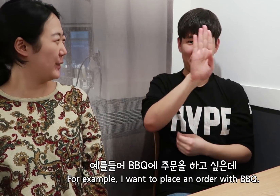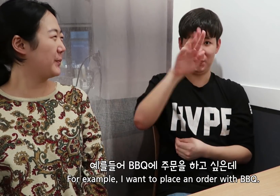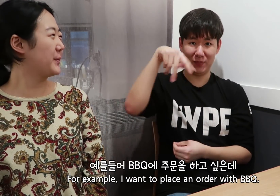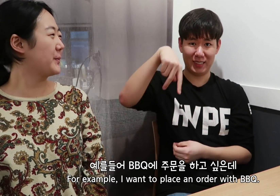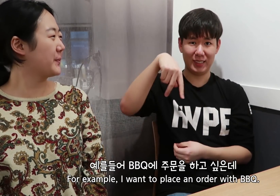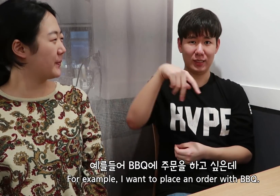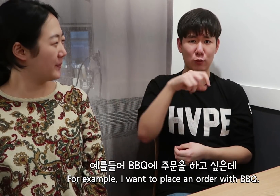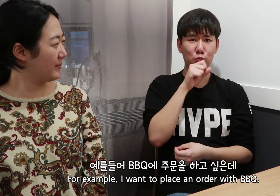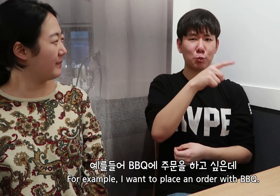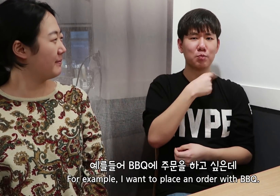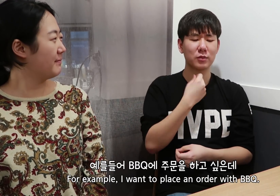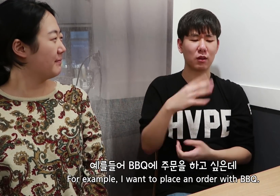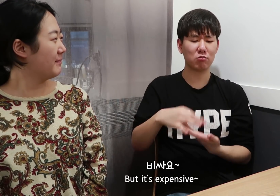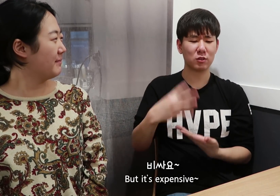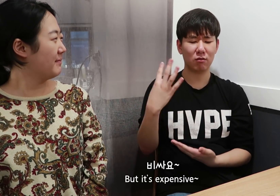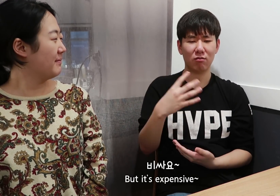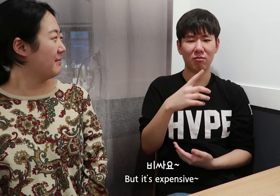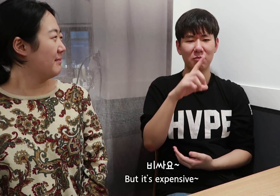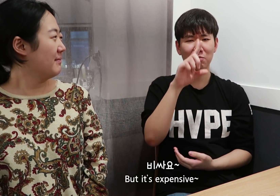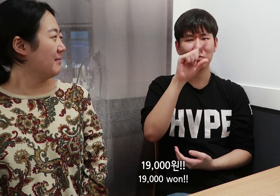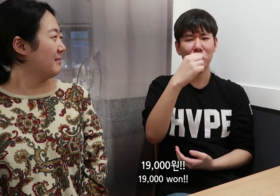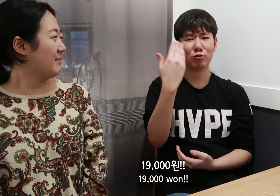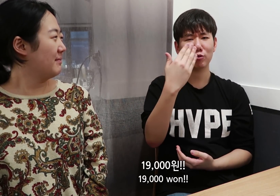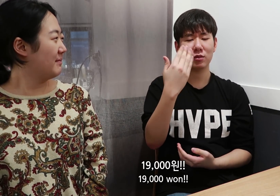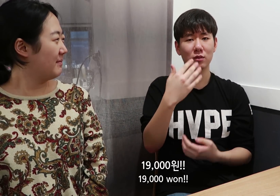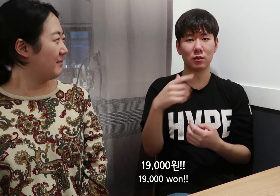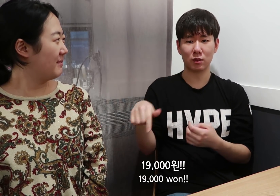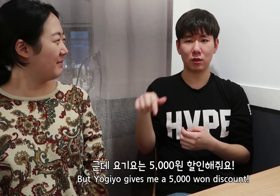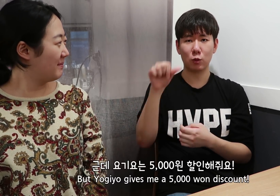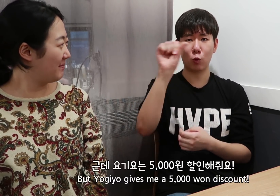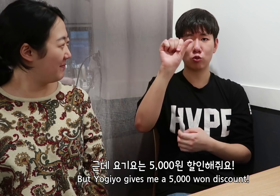For example, I want to place an order with BBQ. But it’s expensive~ 19,000 won!!